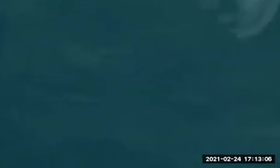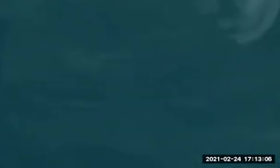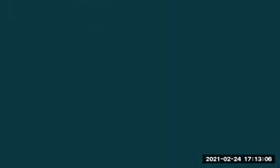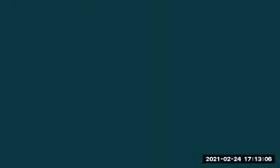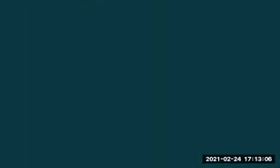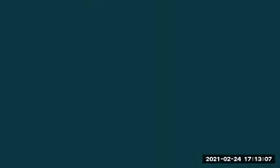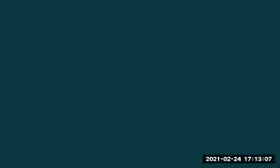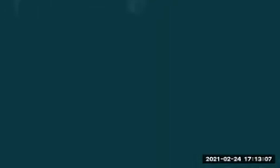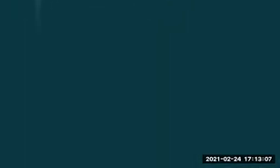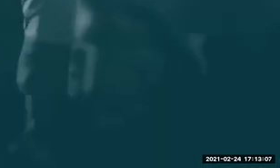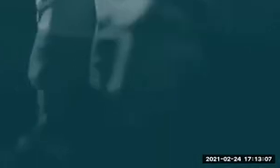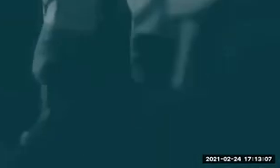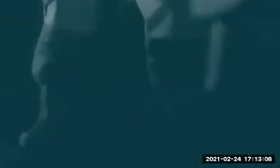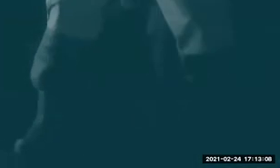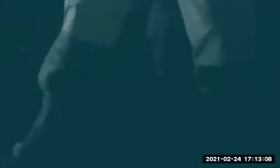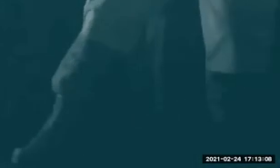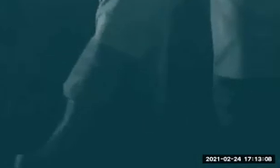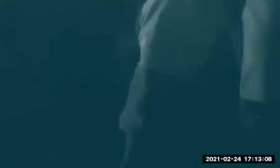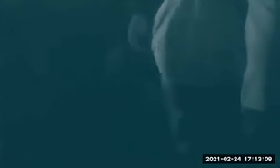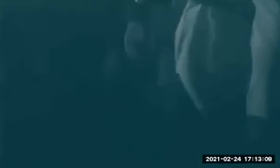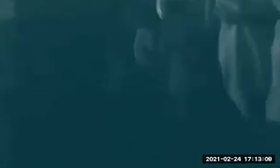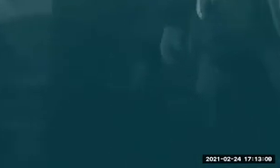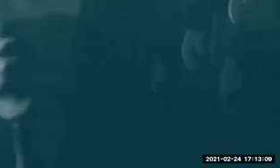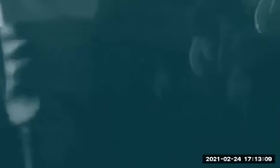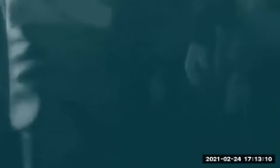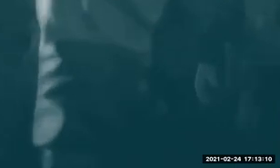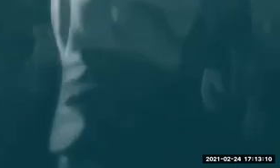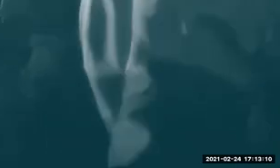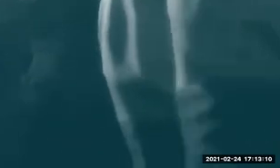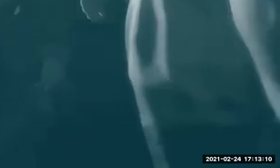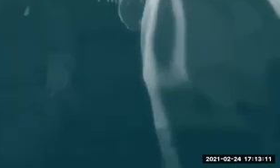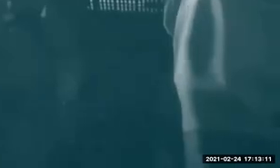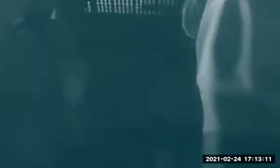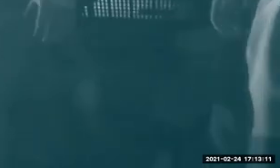Nothing more. Nothing less. So I'm really just detailing the player does this, then the player